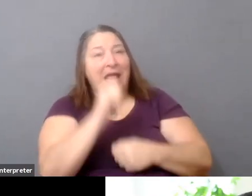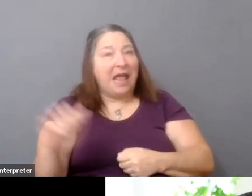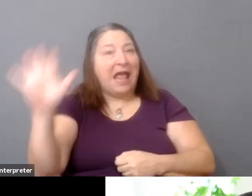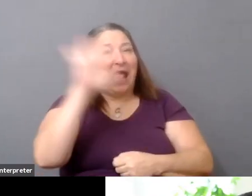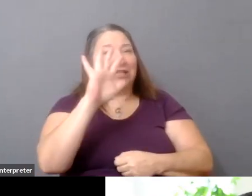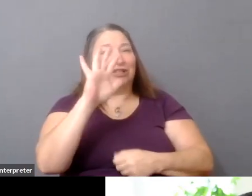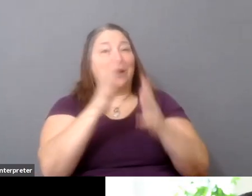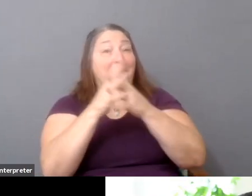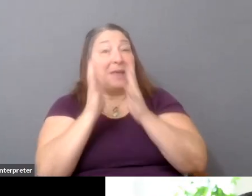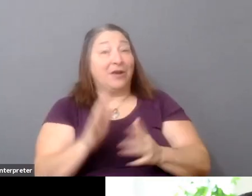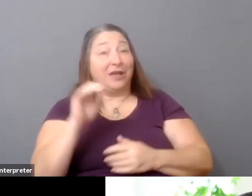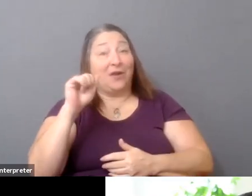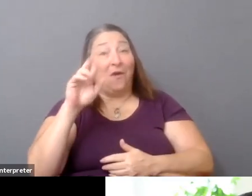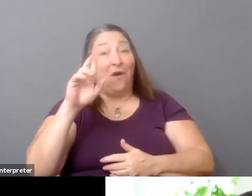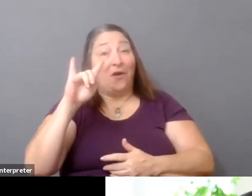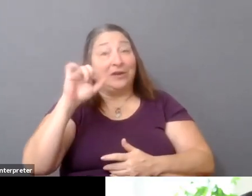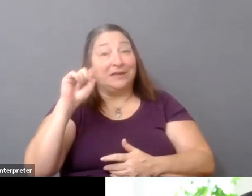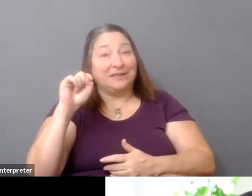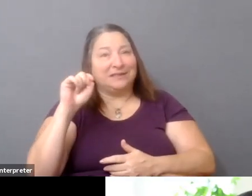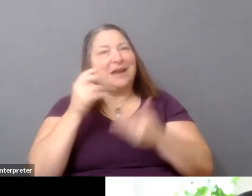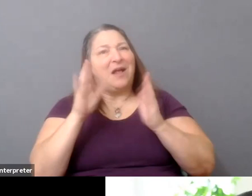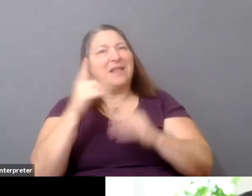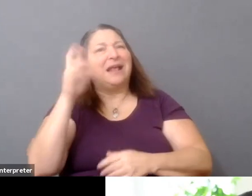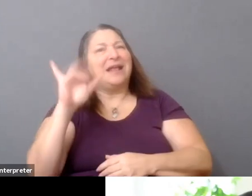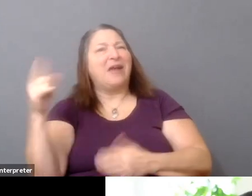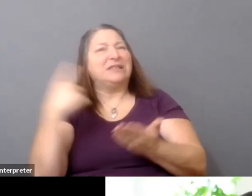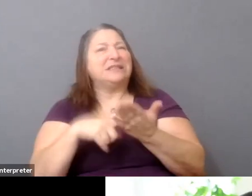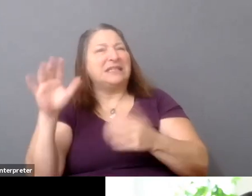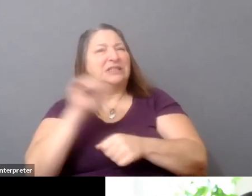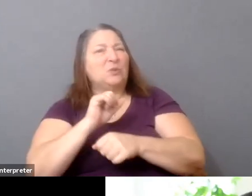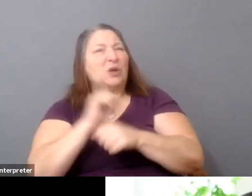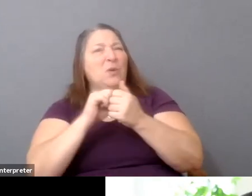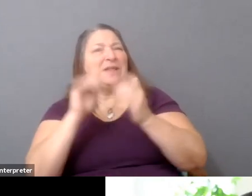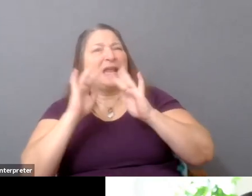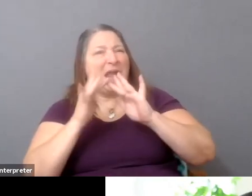And I'll let Gary talk about his work with networks as well. Hi, Gary.